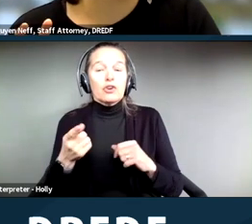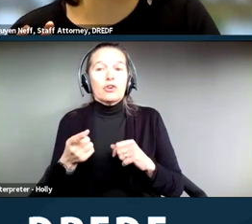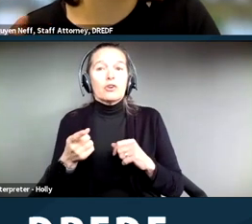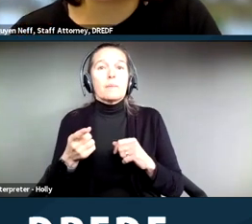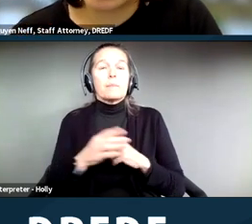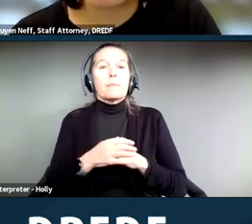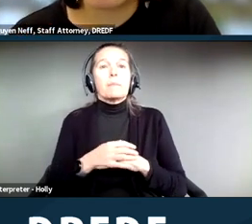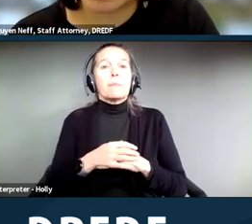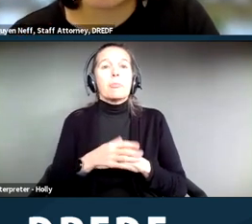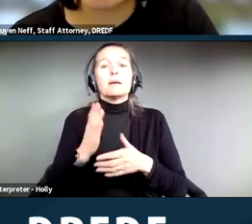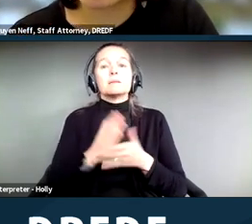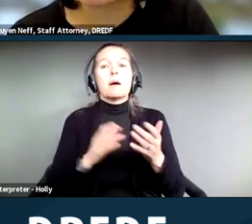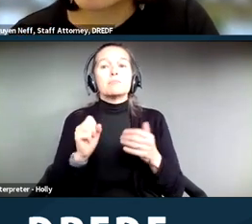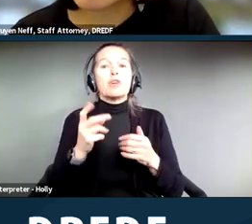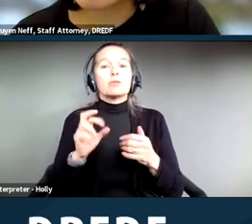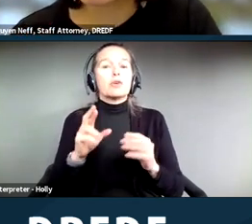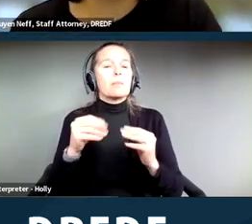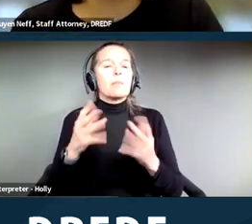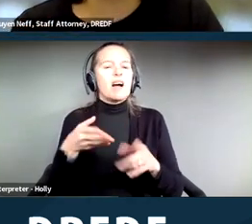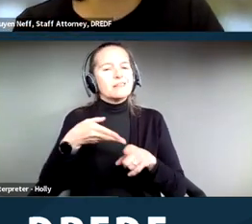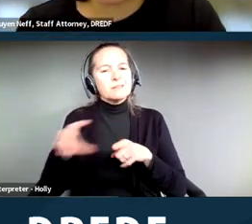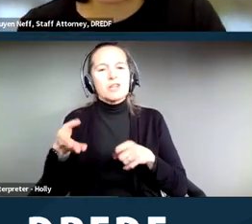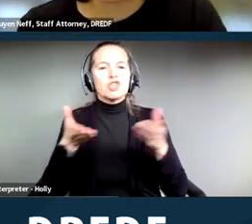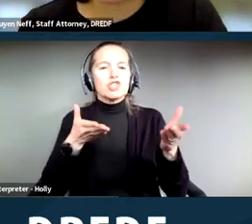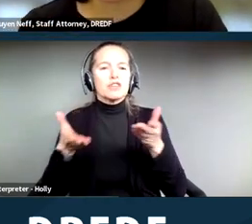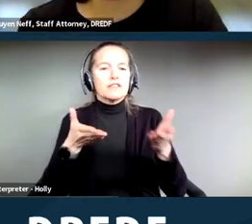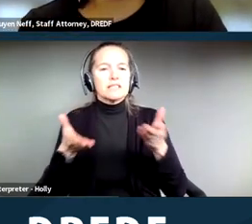are some shelters that provide special services beyond just having a place to sleep, but then